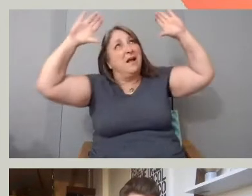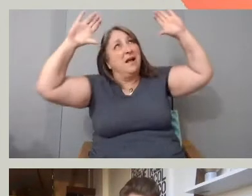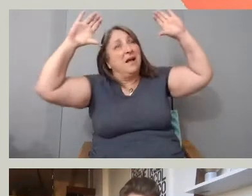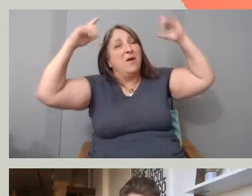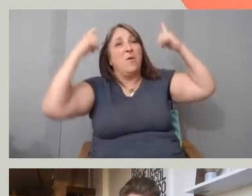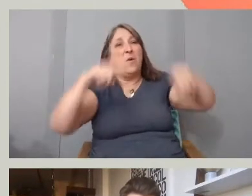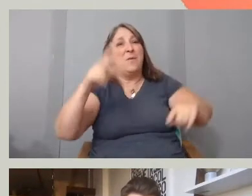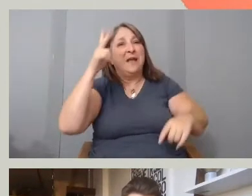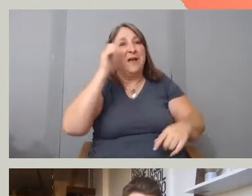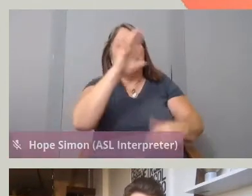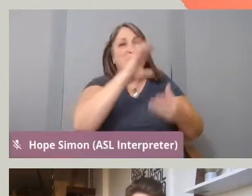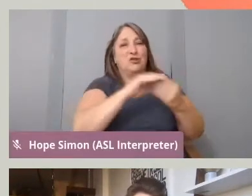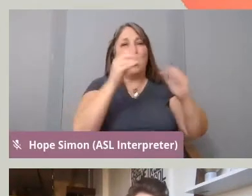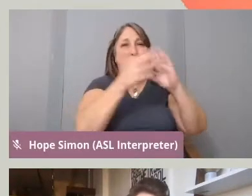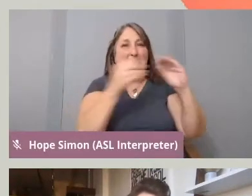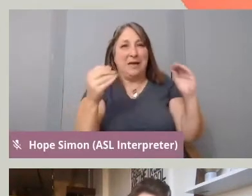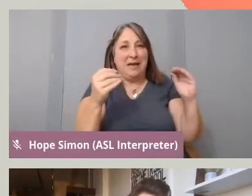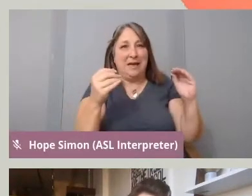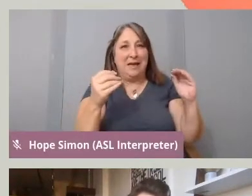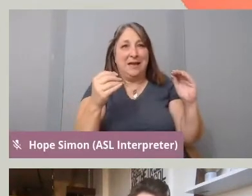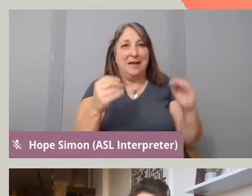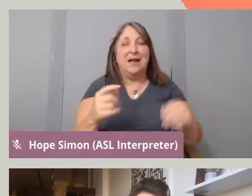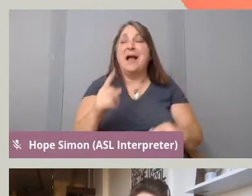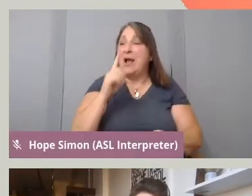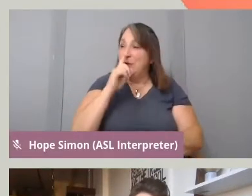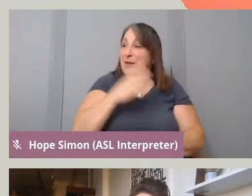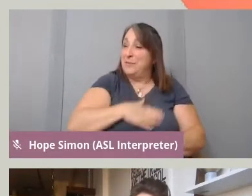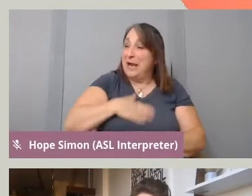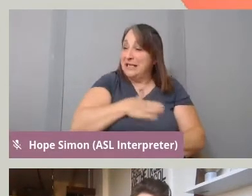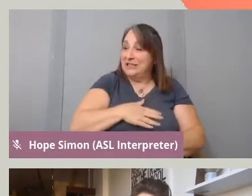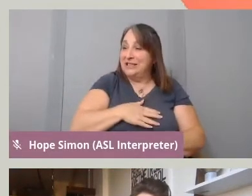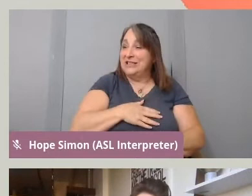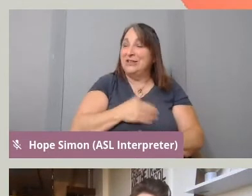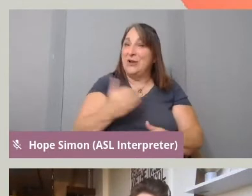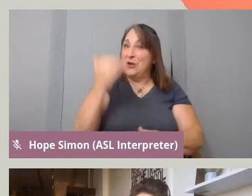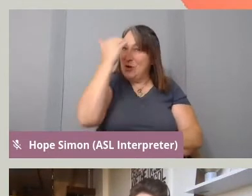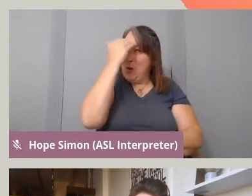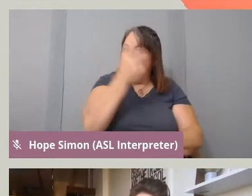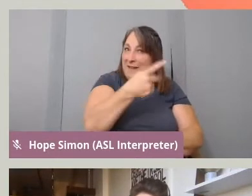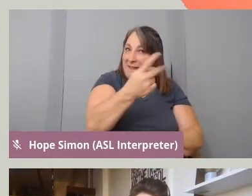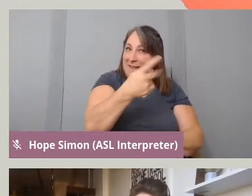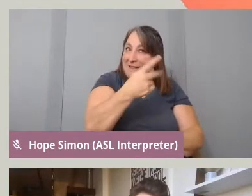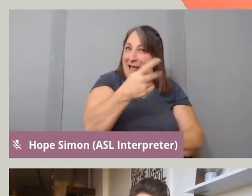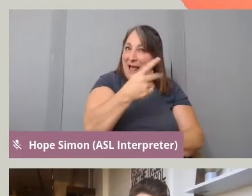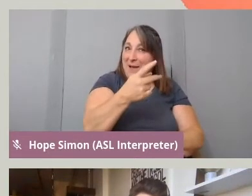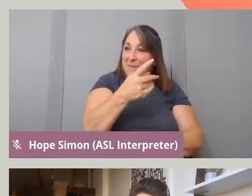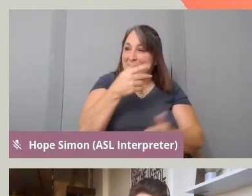I also appreciated getting to know them, toward the end of the film.